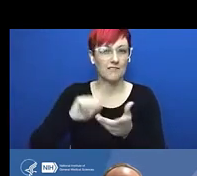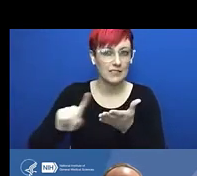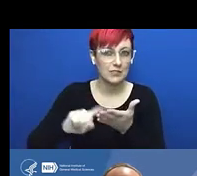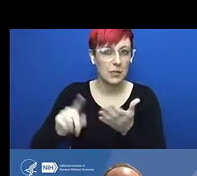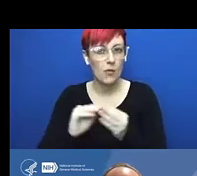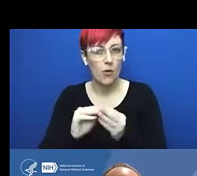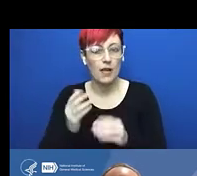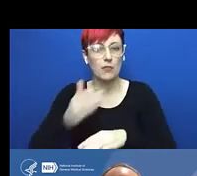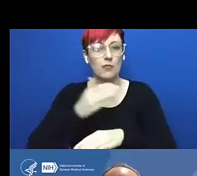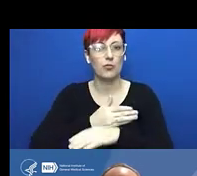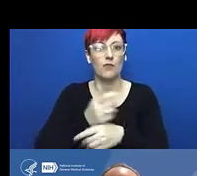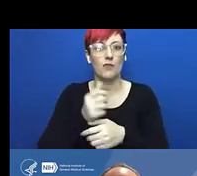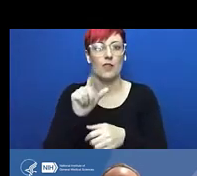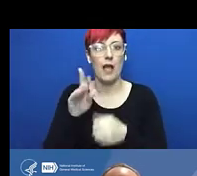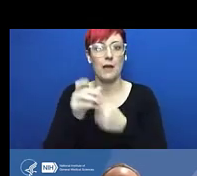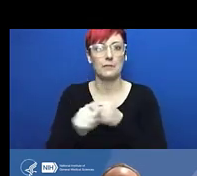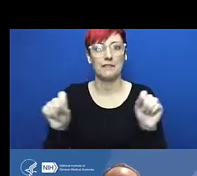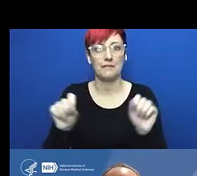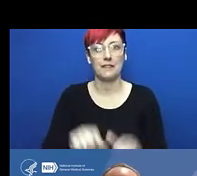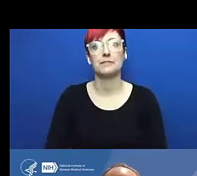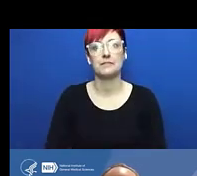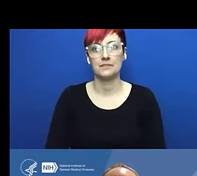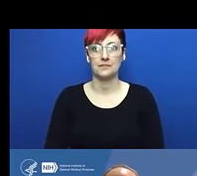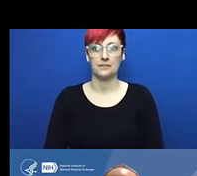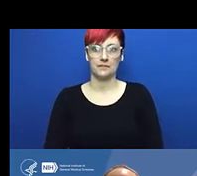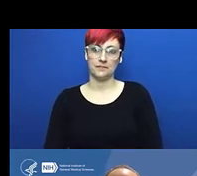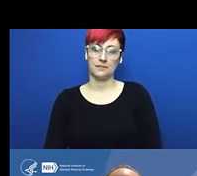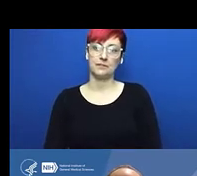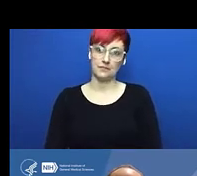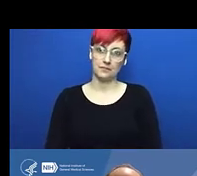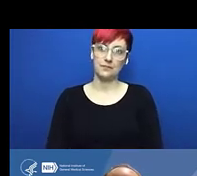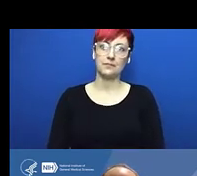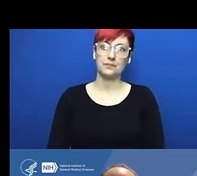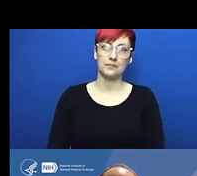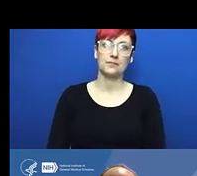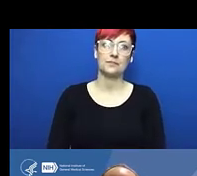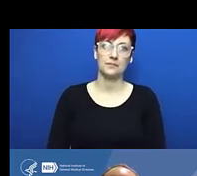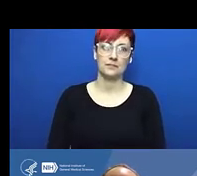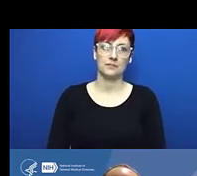had it happened at the wrong time. In which a liquid nitrogen tank had been modified